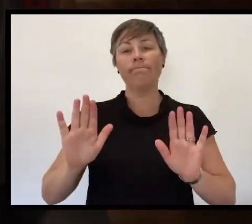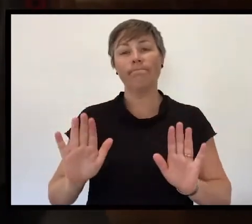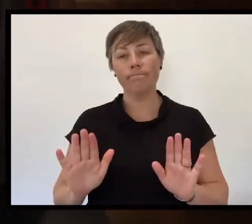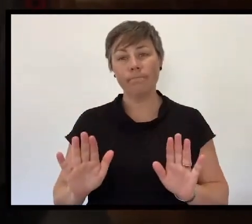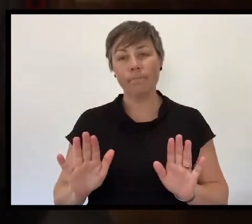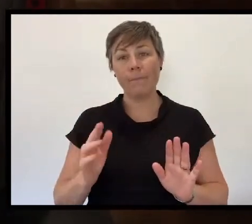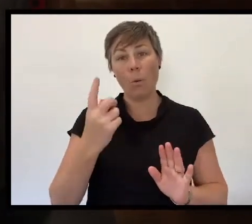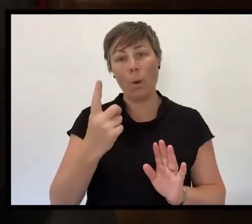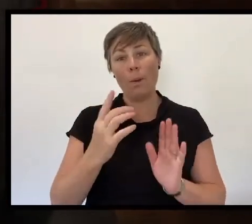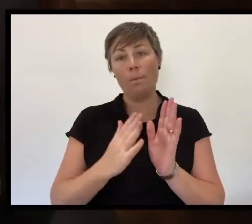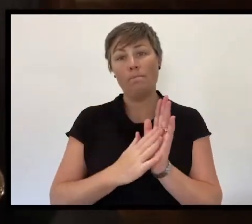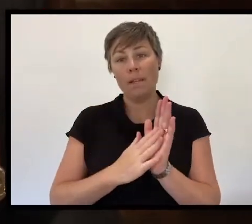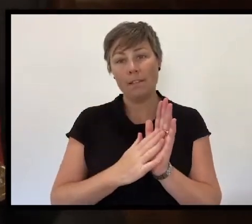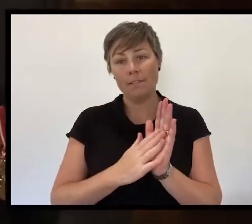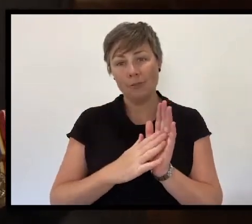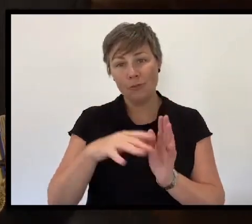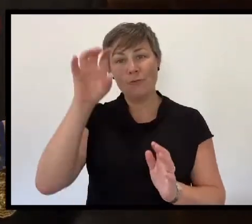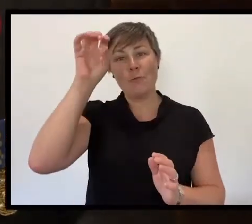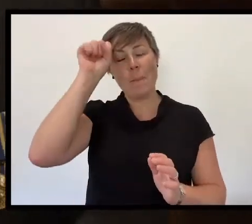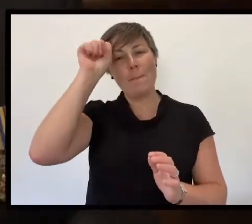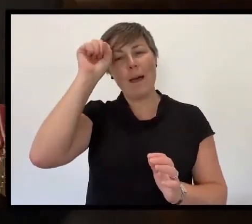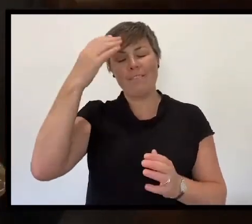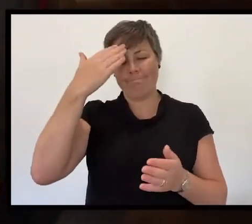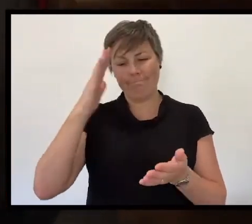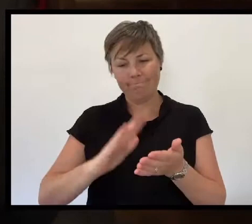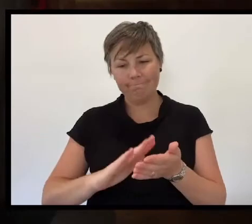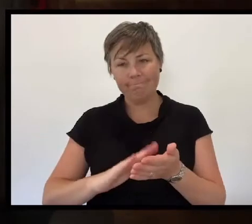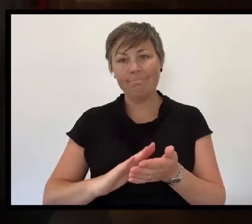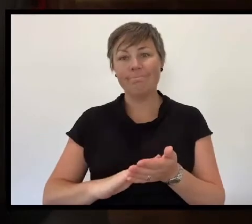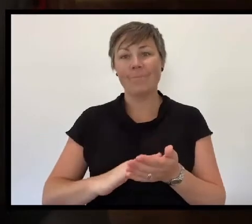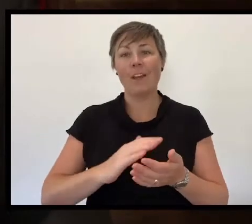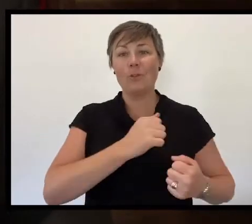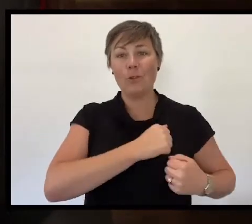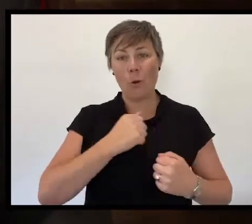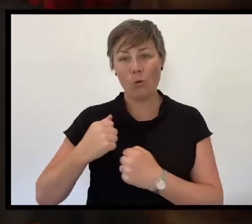of hundreds of thousands of Australians, past and present.